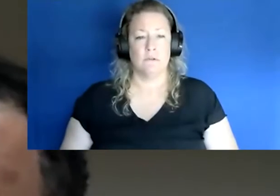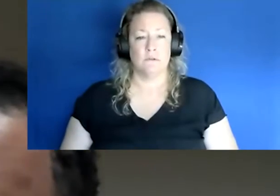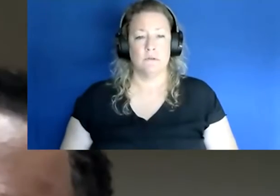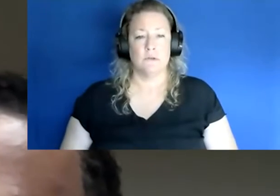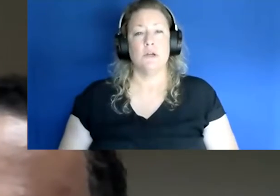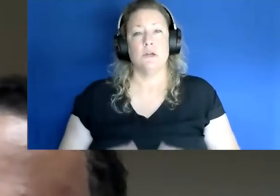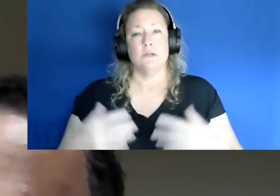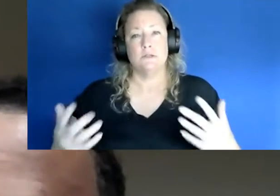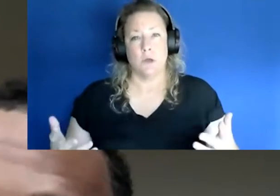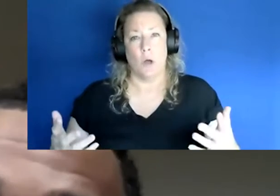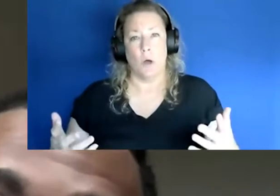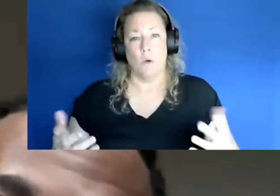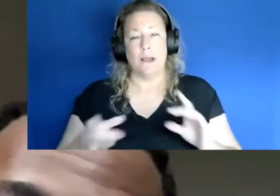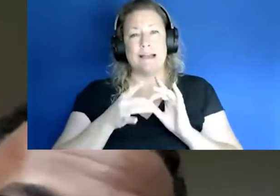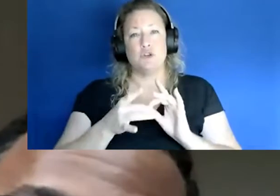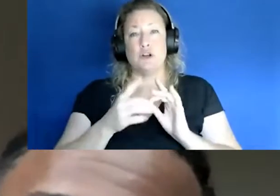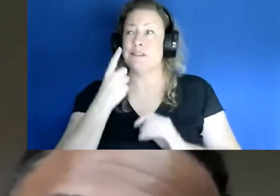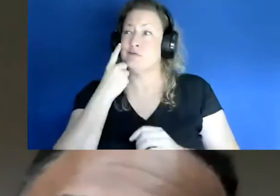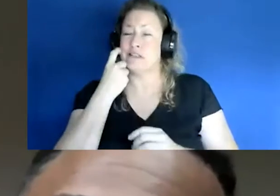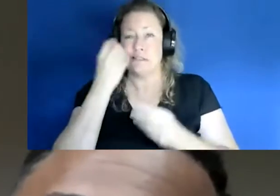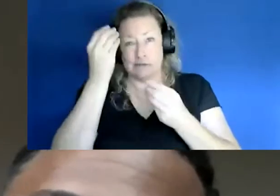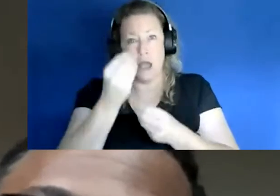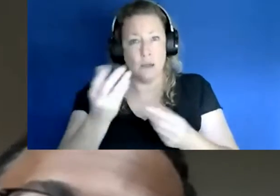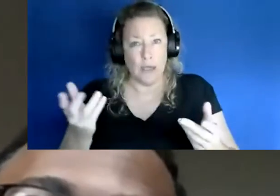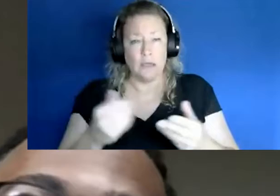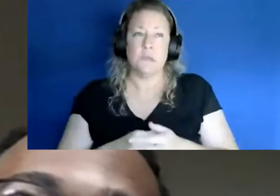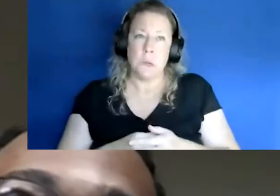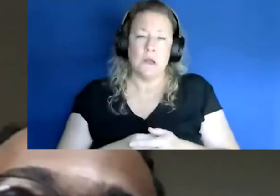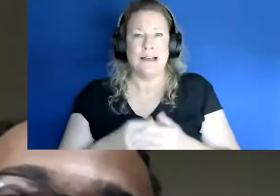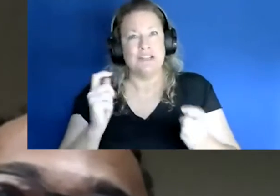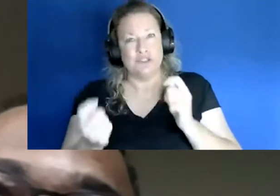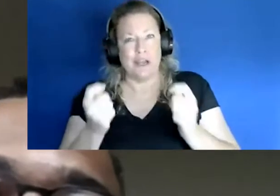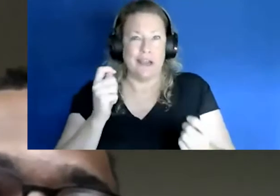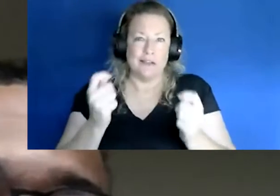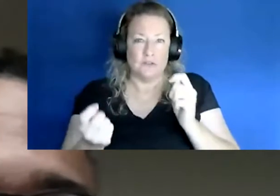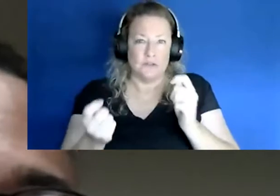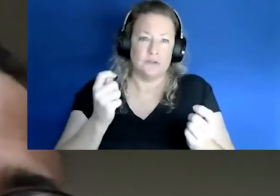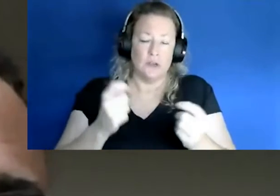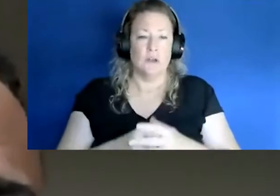So in terms of recent updates you know things kind of changed and there's been a lot of confusion I